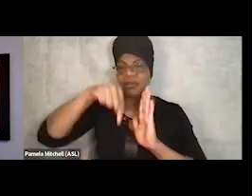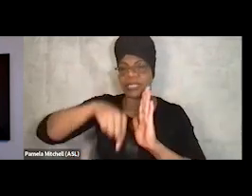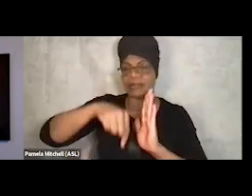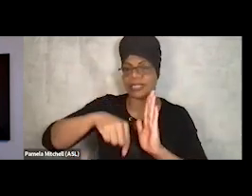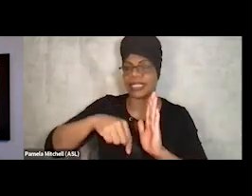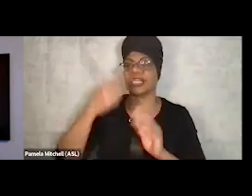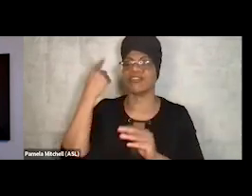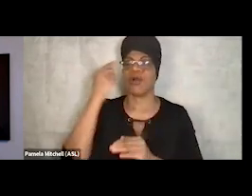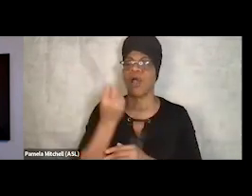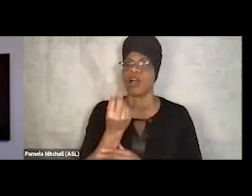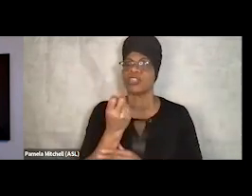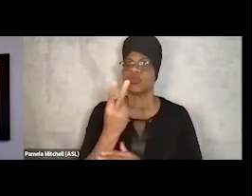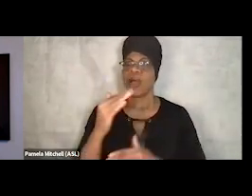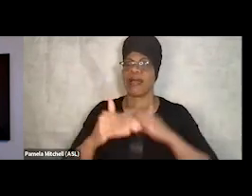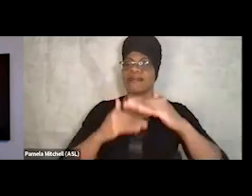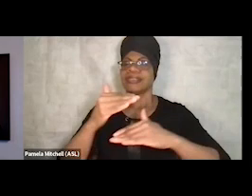you know, all in a place where he lives and eats,